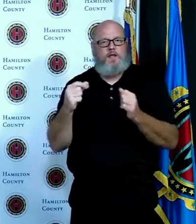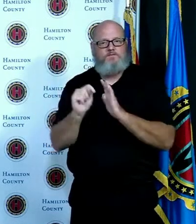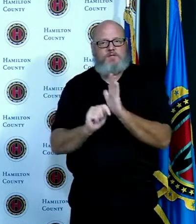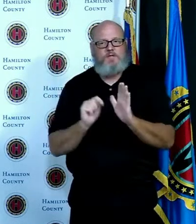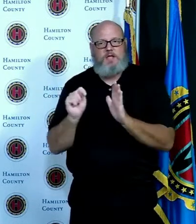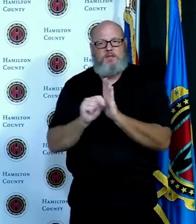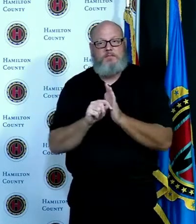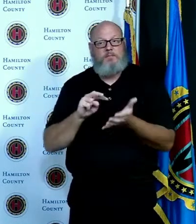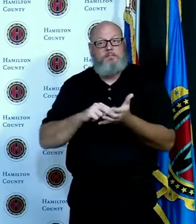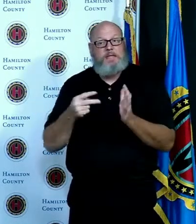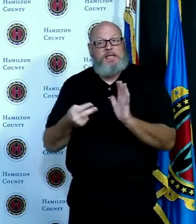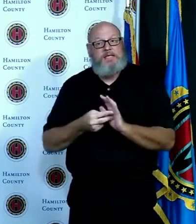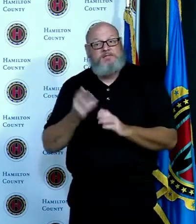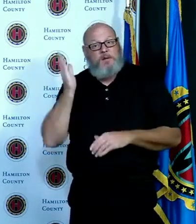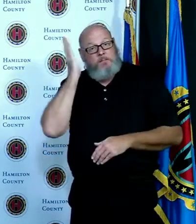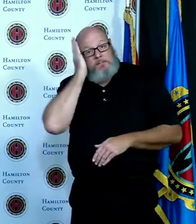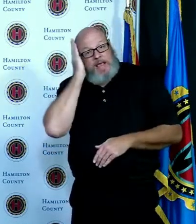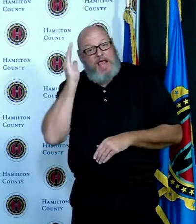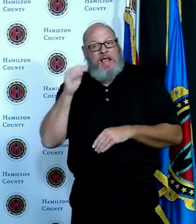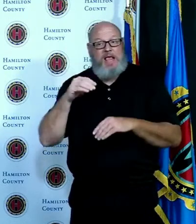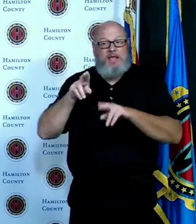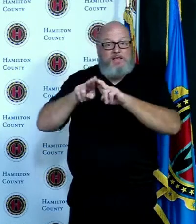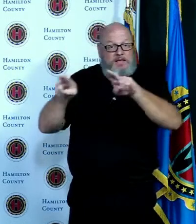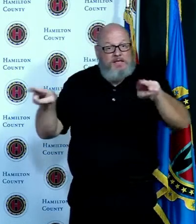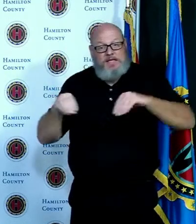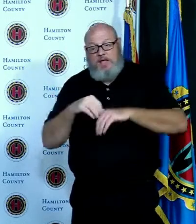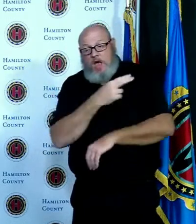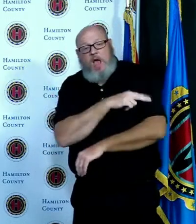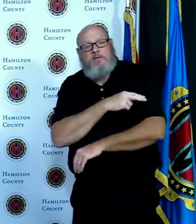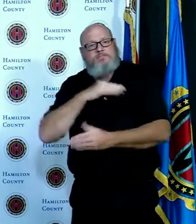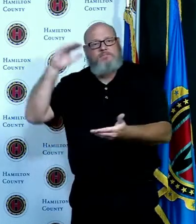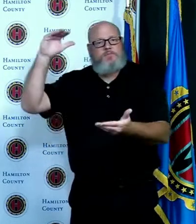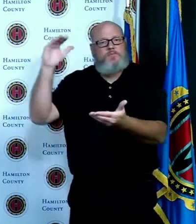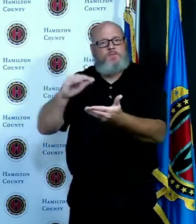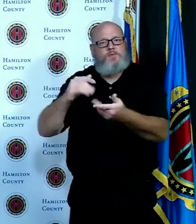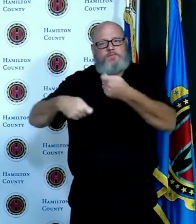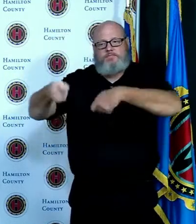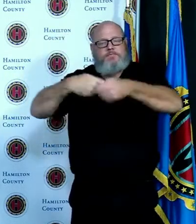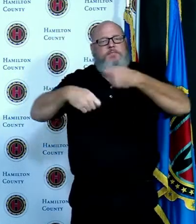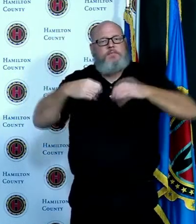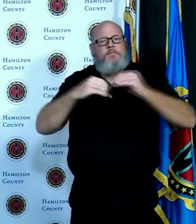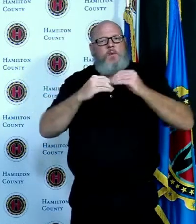likely to end up in the intensive care unit when we look at the early early days in the pandemic